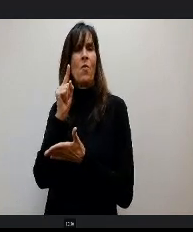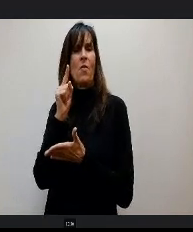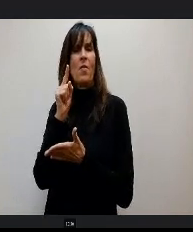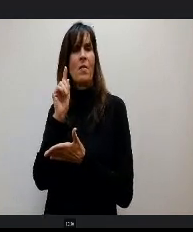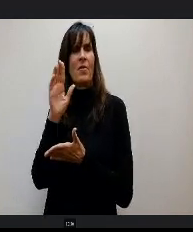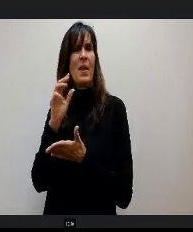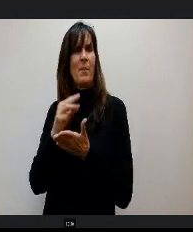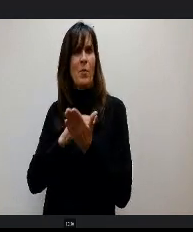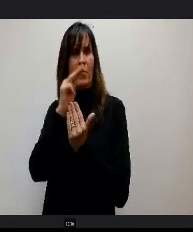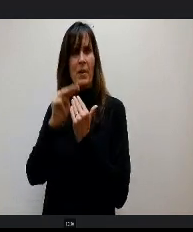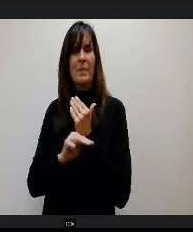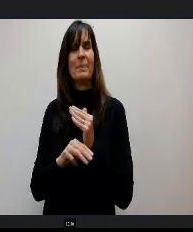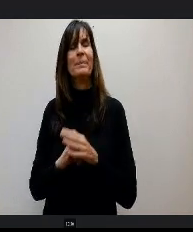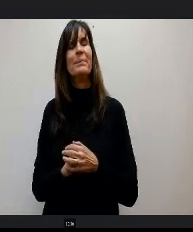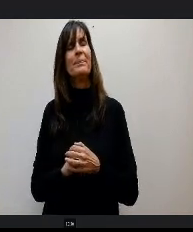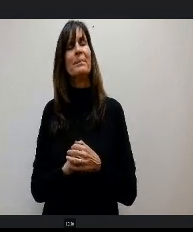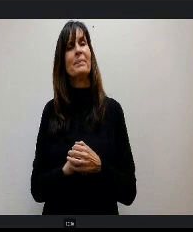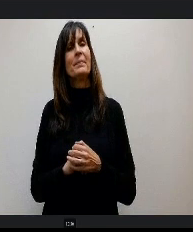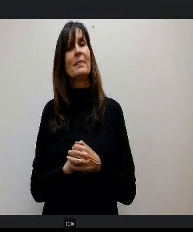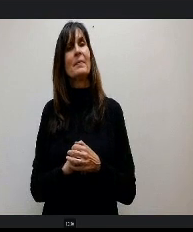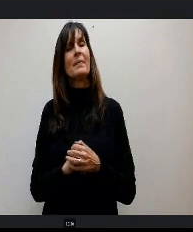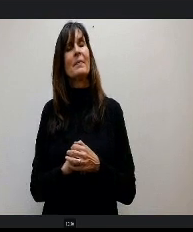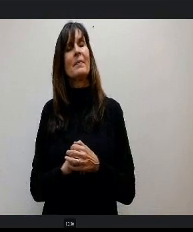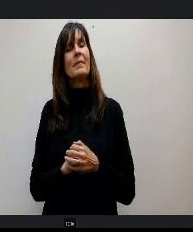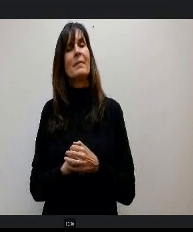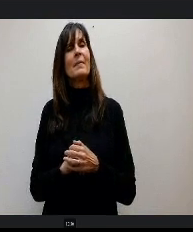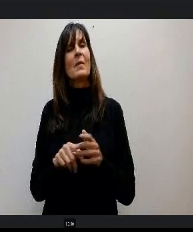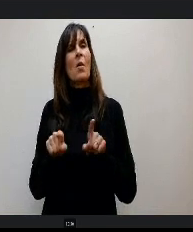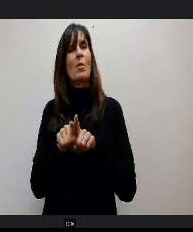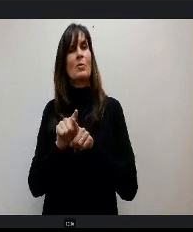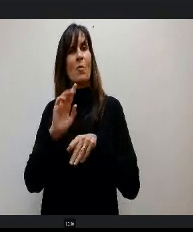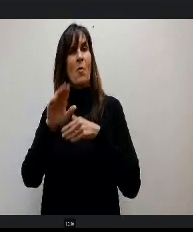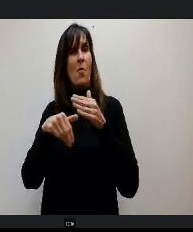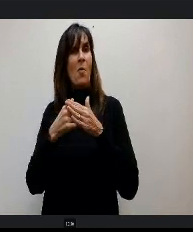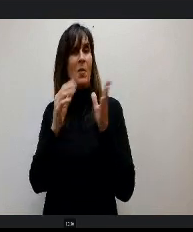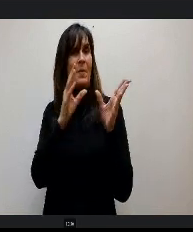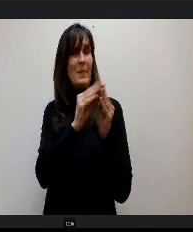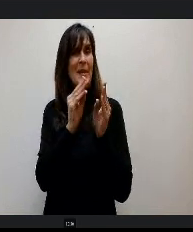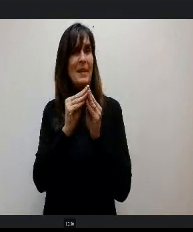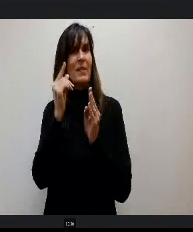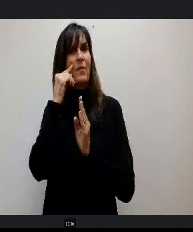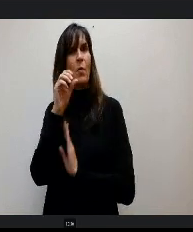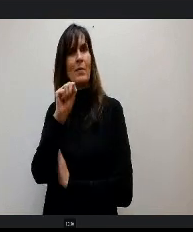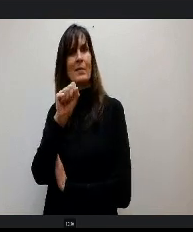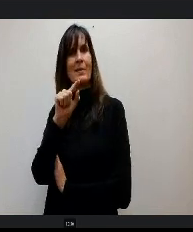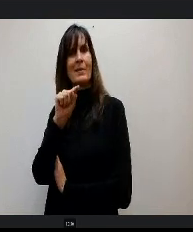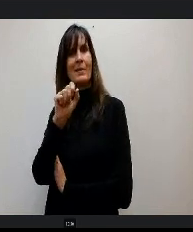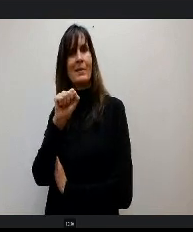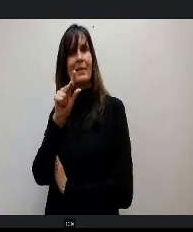t real quick, we wrapped up our stakeholder meetings all the e different groups and just wanted to give you an overview and